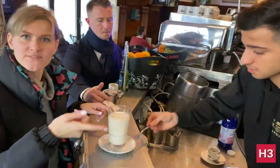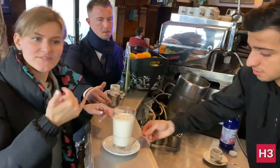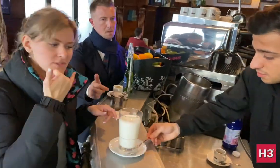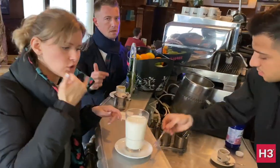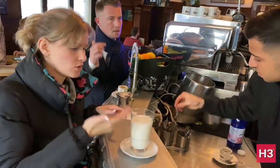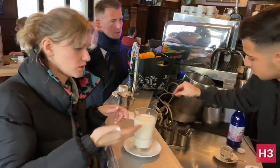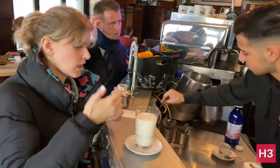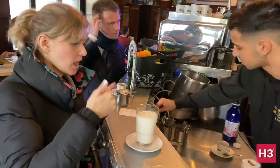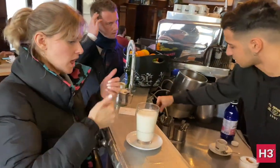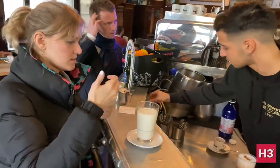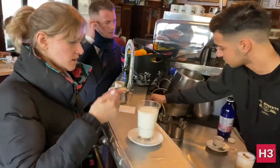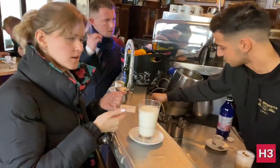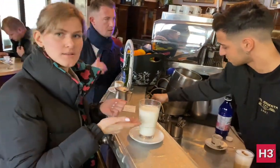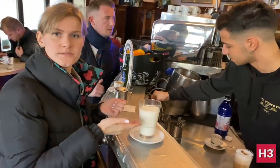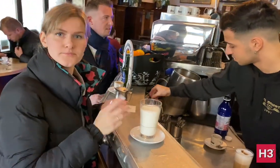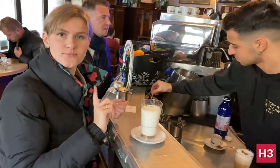Wow, I got that completely wrong. I ordered milk!